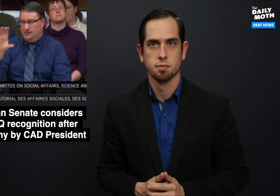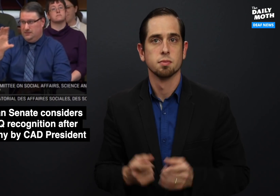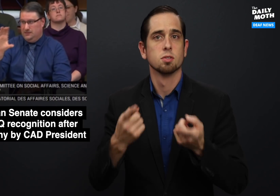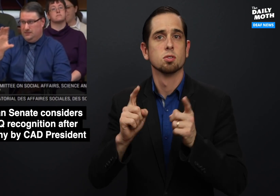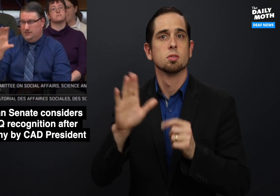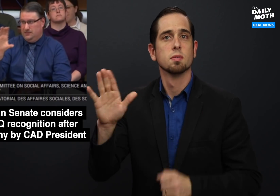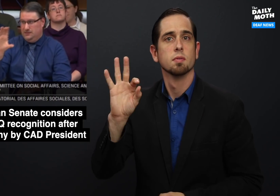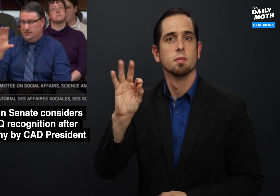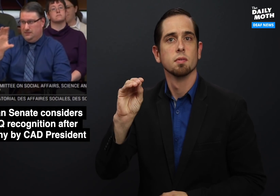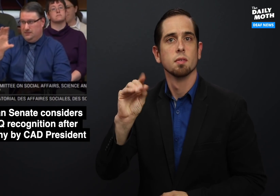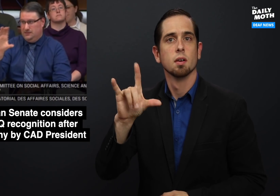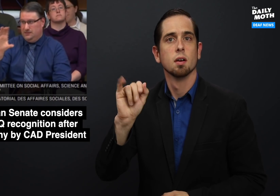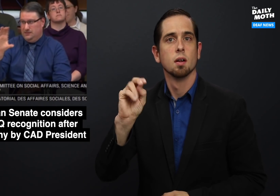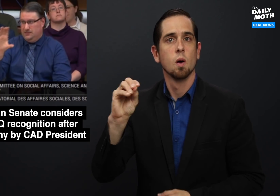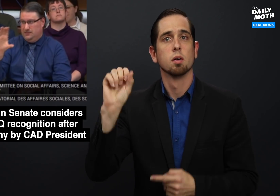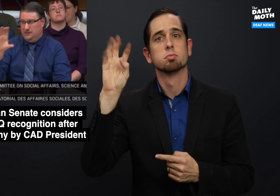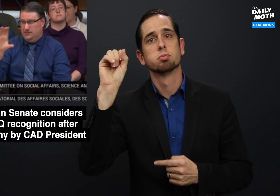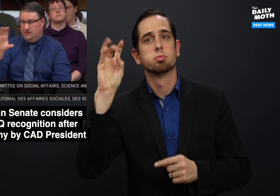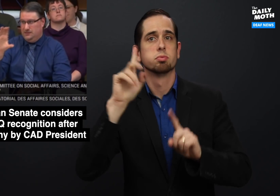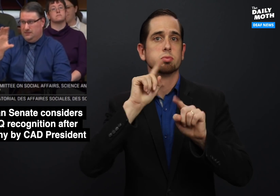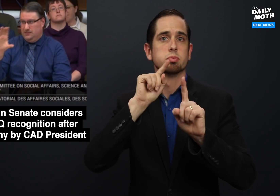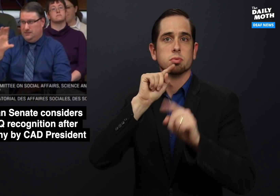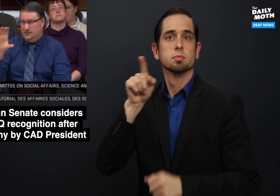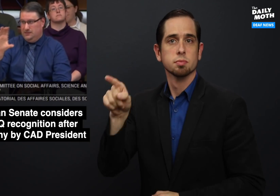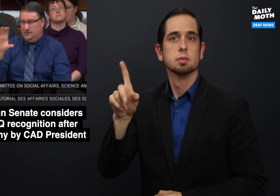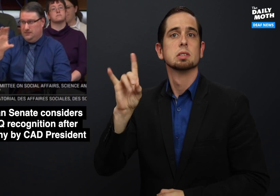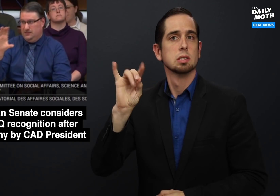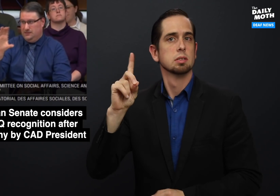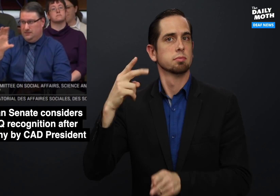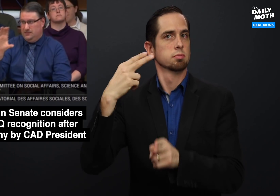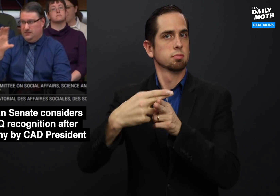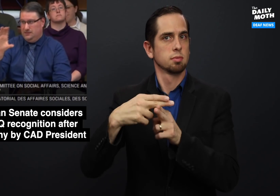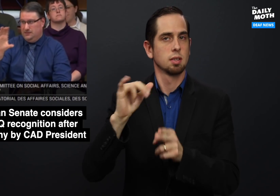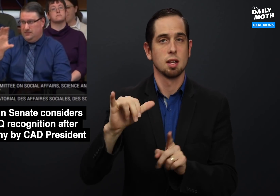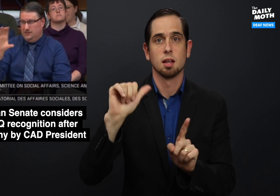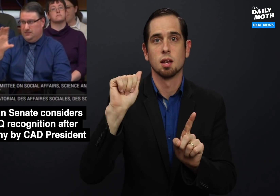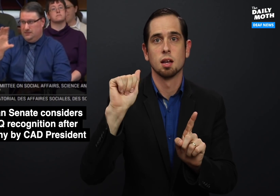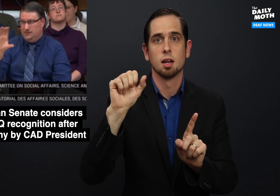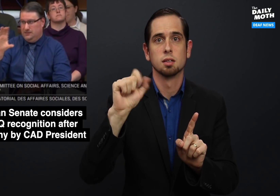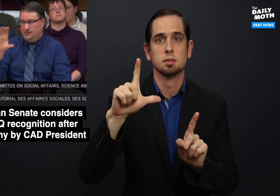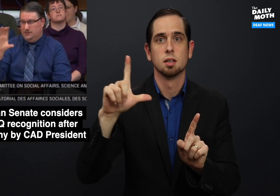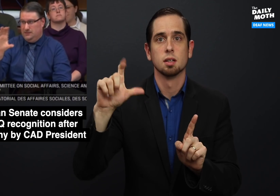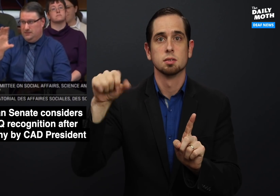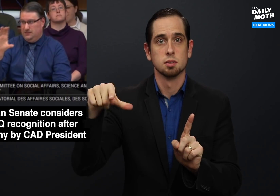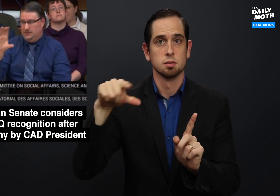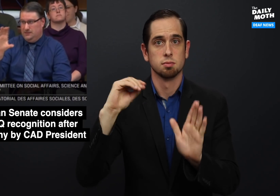During Folino's testimony, he mentioned that ASL/LSQ